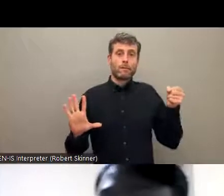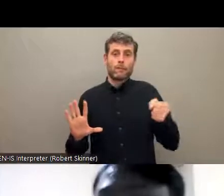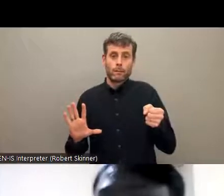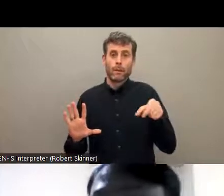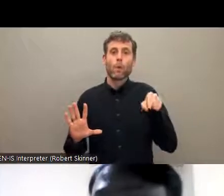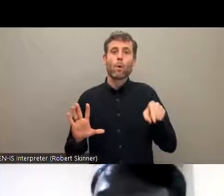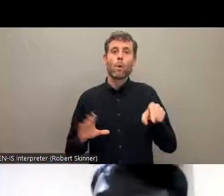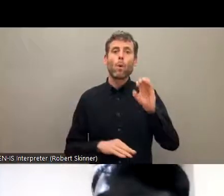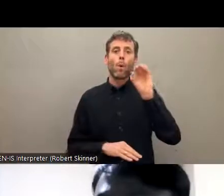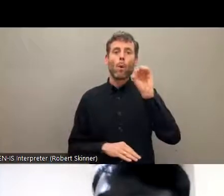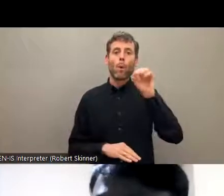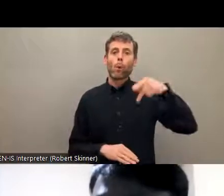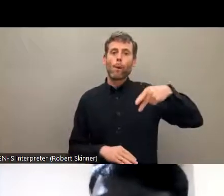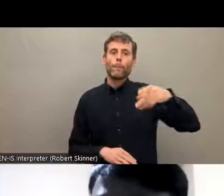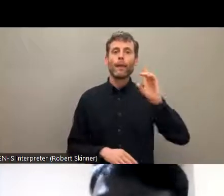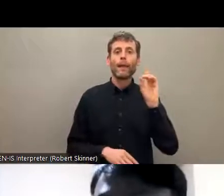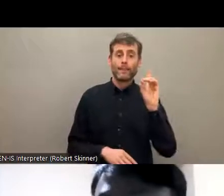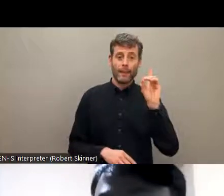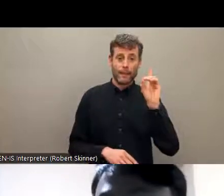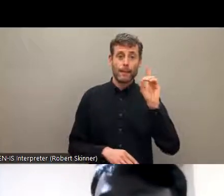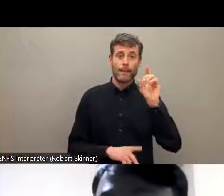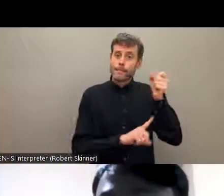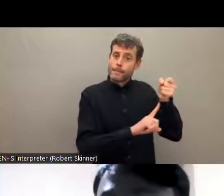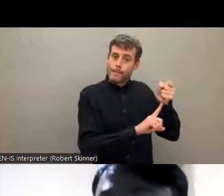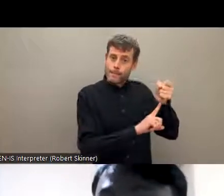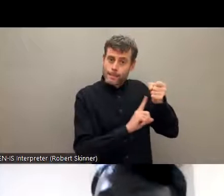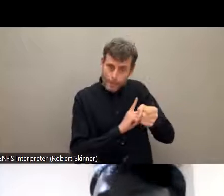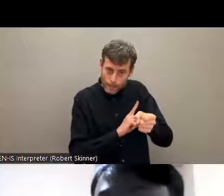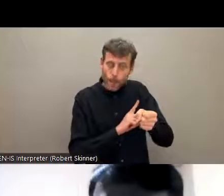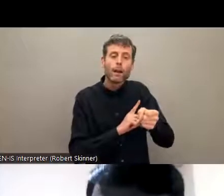working for the Dalit persons with disabilities